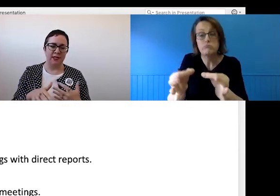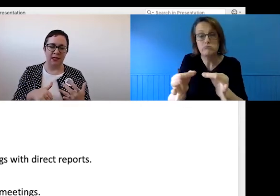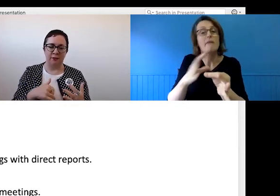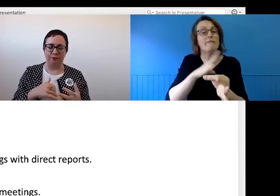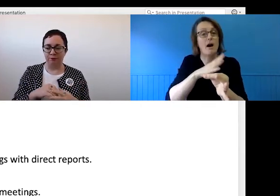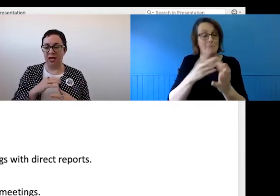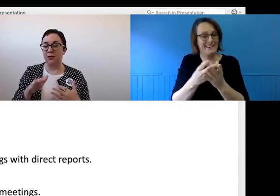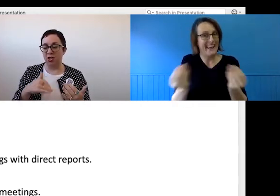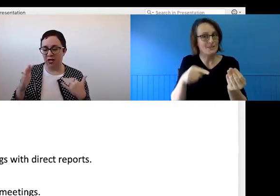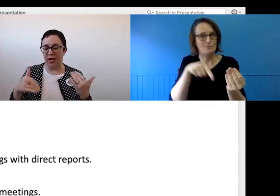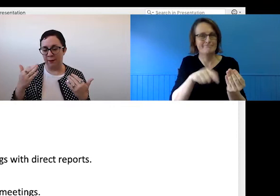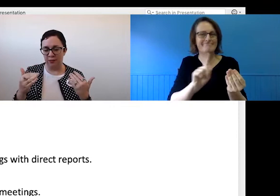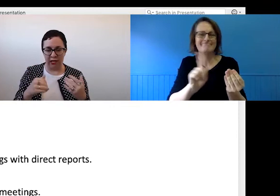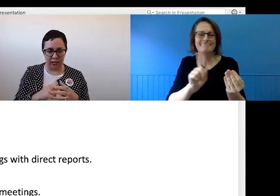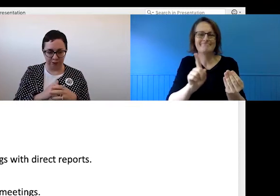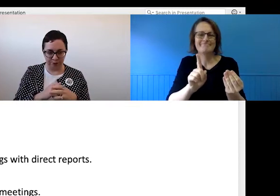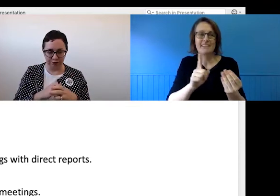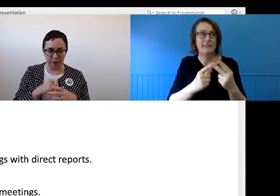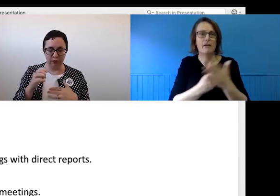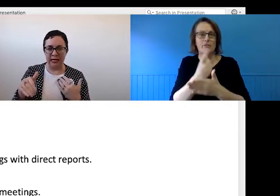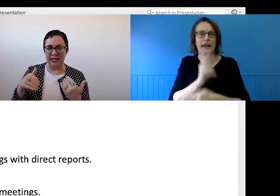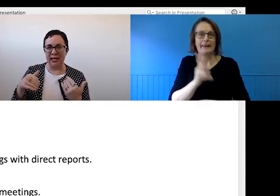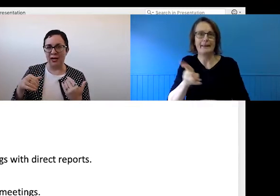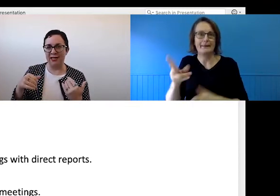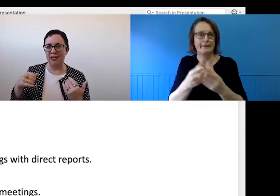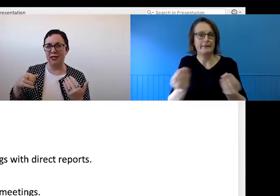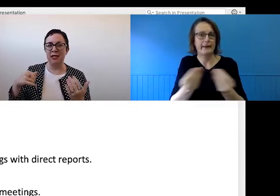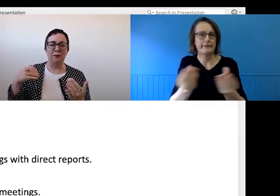cancelling them, especially if it happens regularly, is a key way to